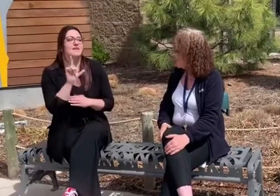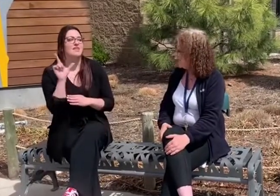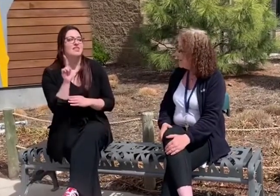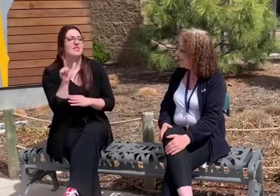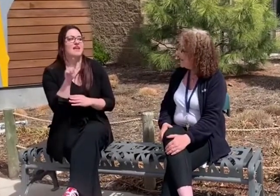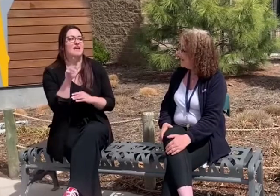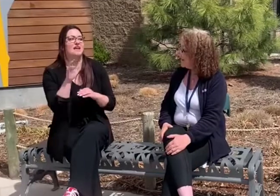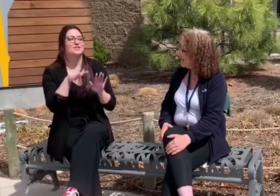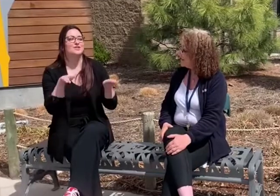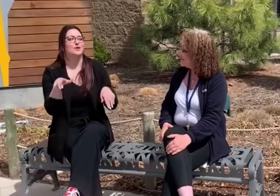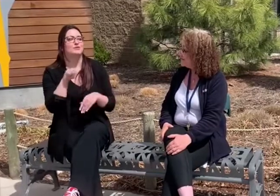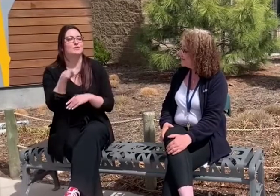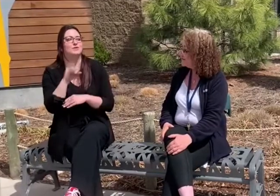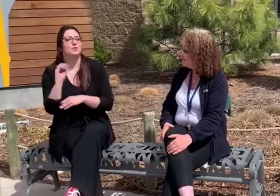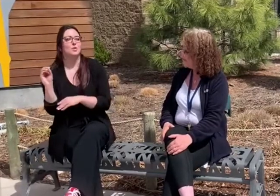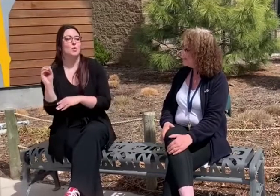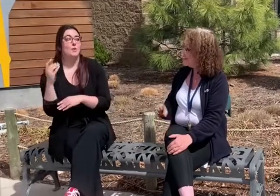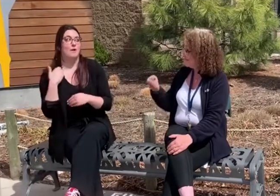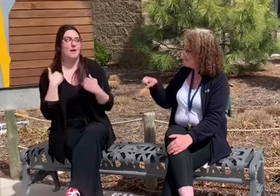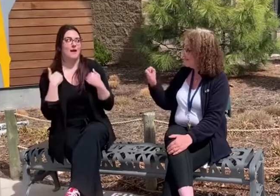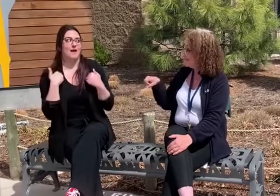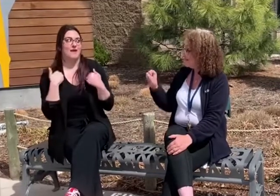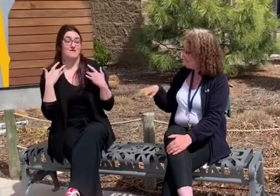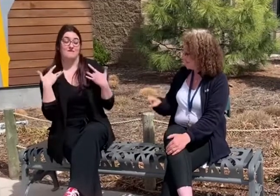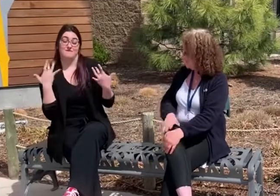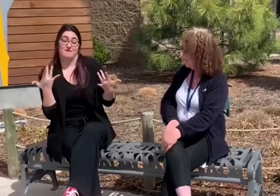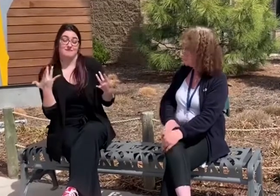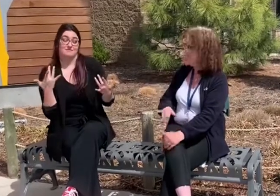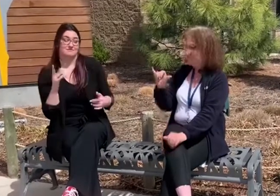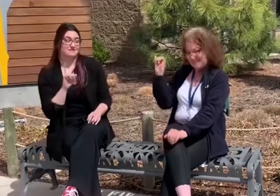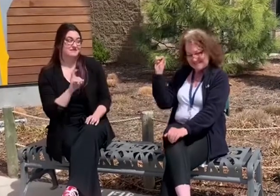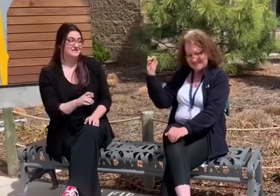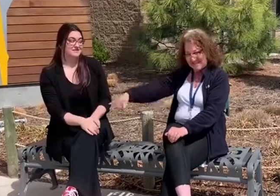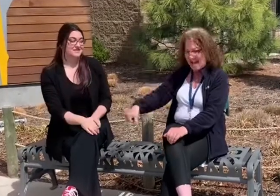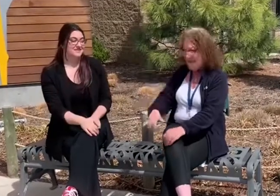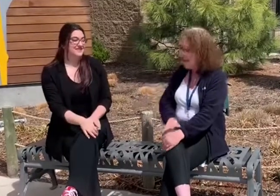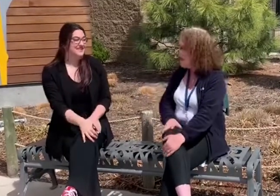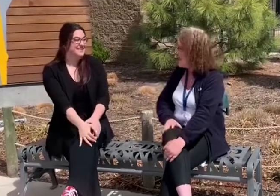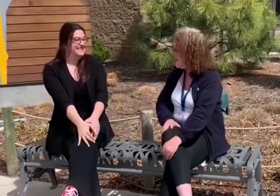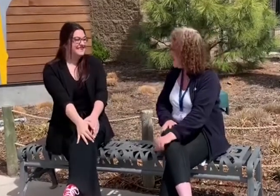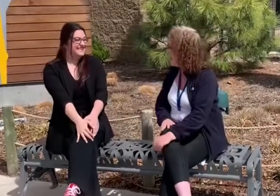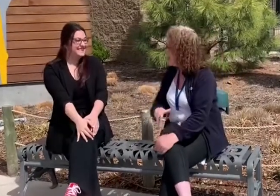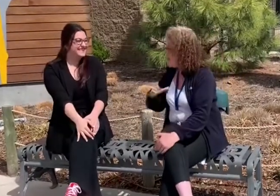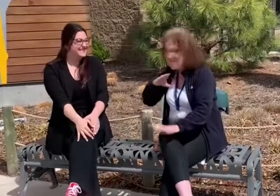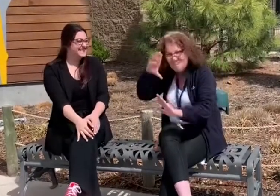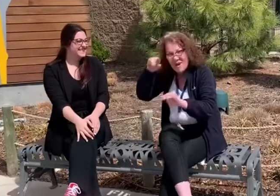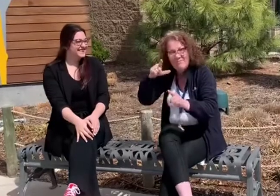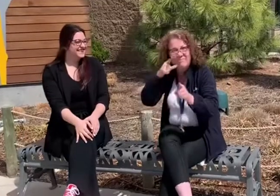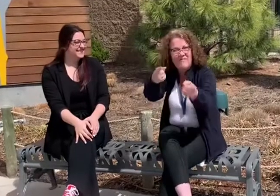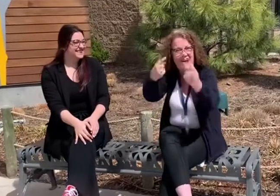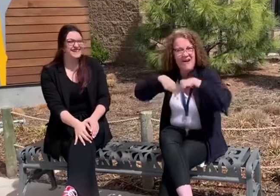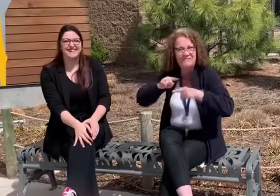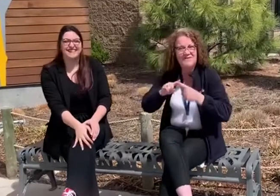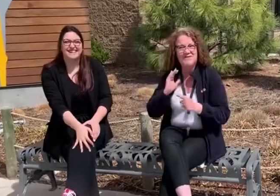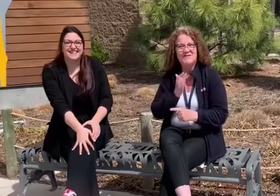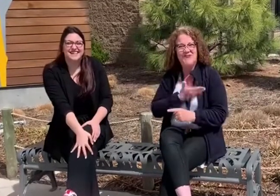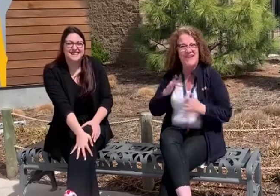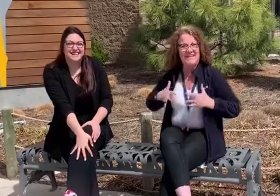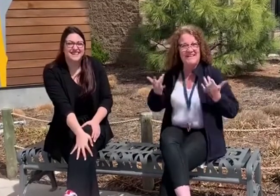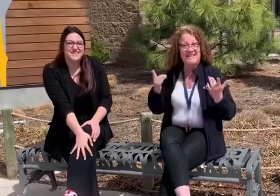Is that the Lincoln Children's Zoo event? Yes! Yes it is! Hoping you'll all come to our event